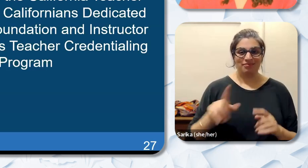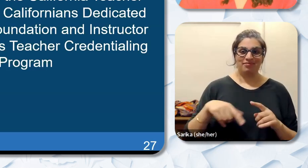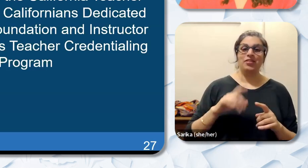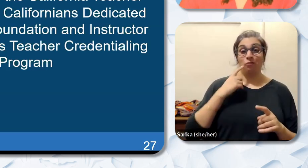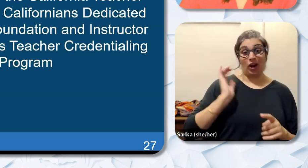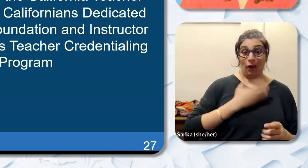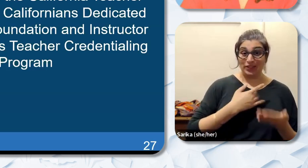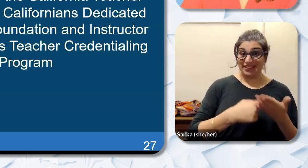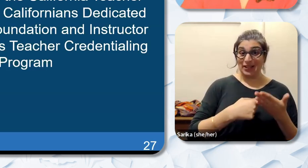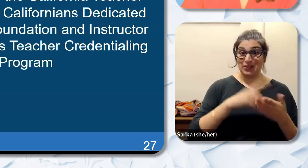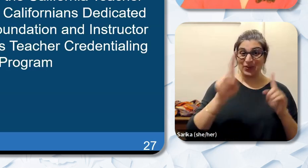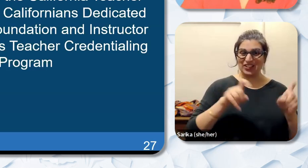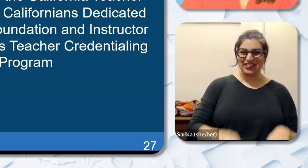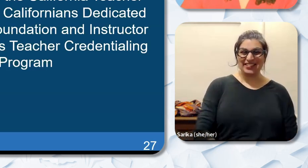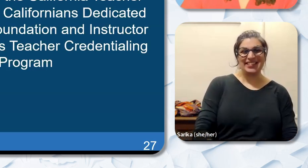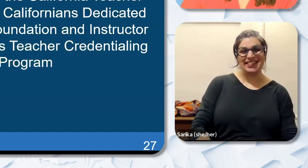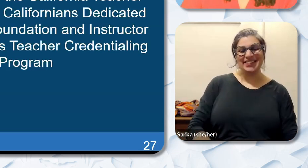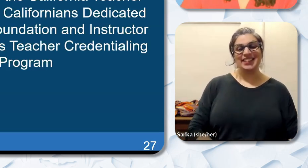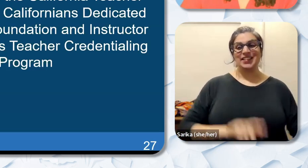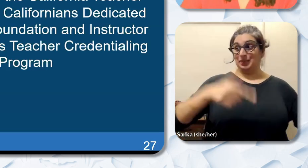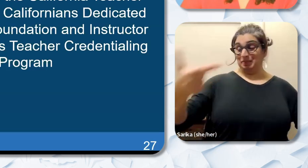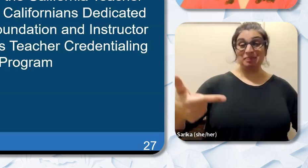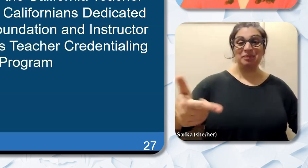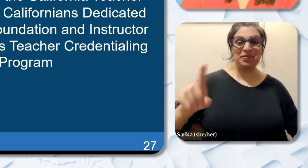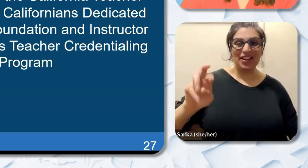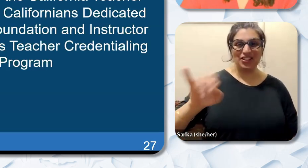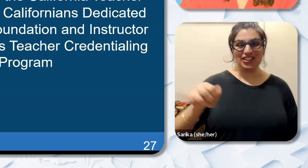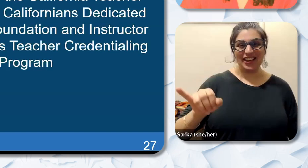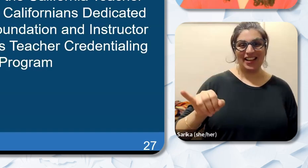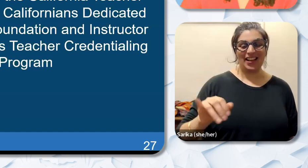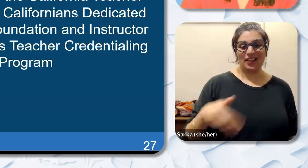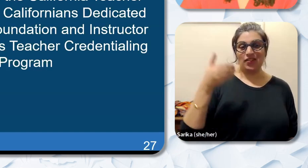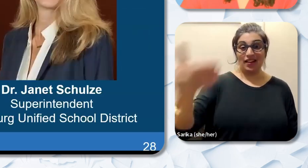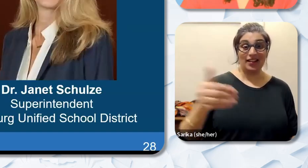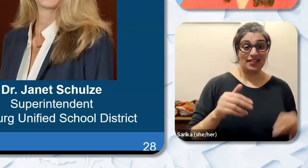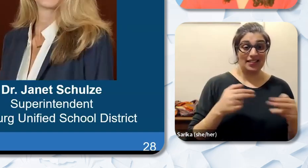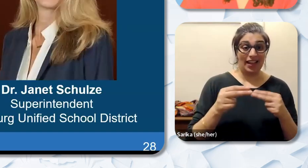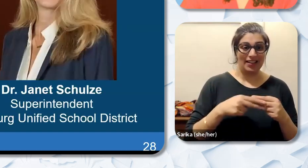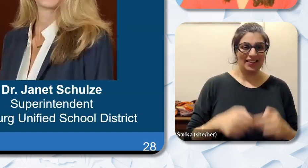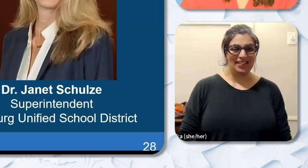questions. So I will go ahead and pass it over to Dr. J if we can go to the next slide please.